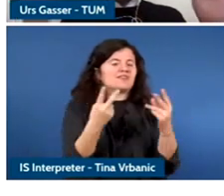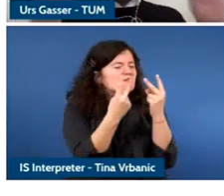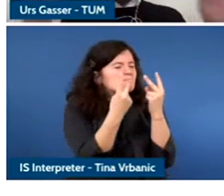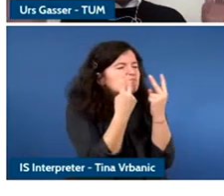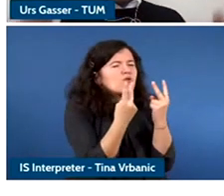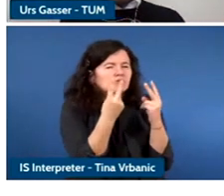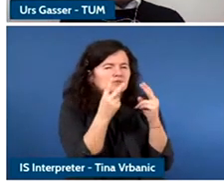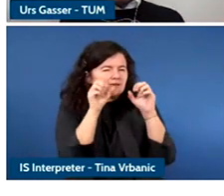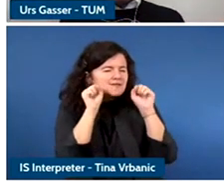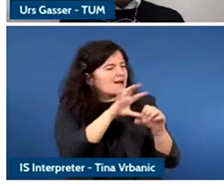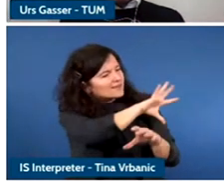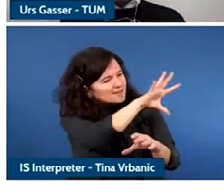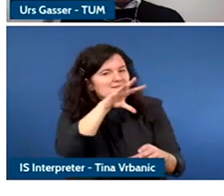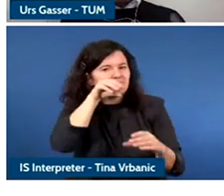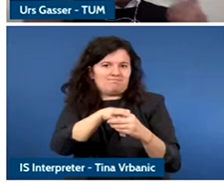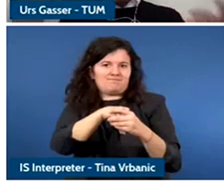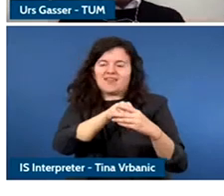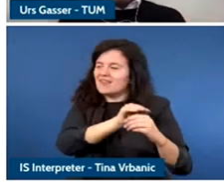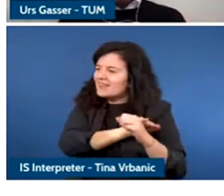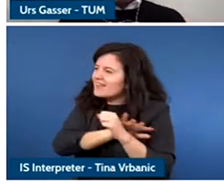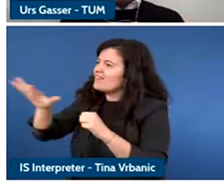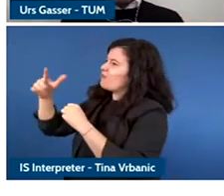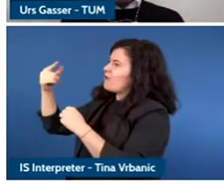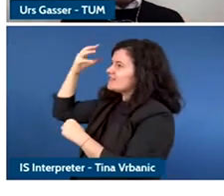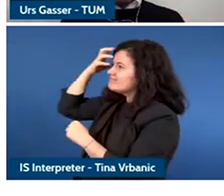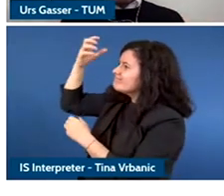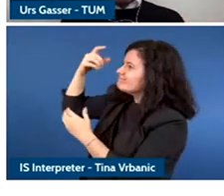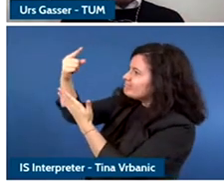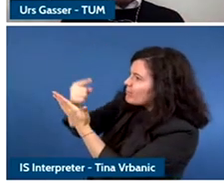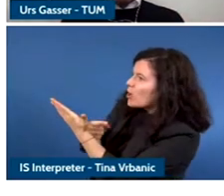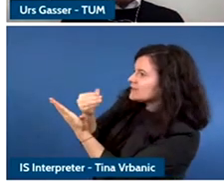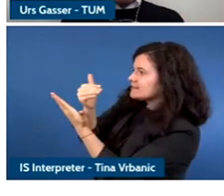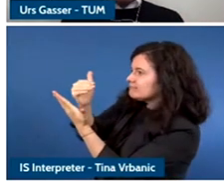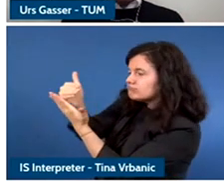that need to be at rest at the mental and policy level and then only then can lead